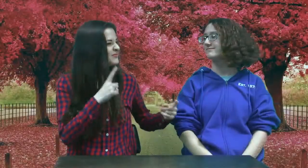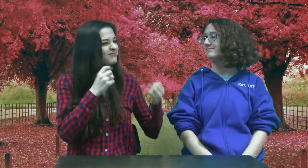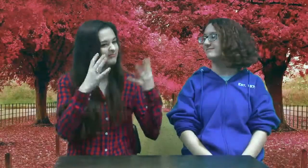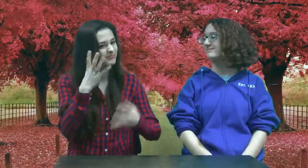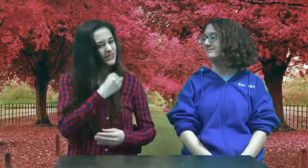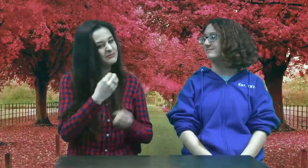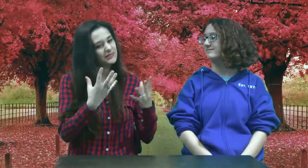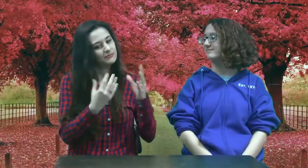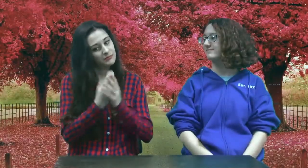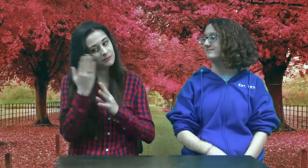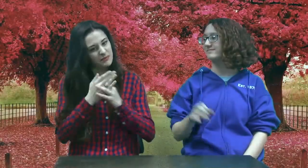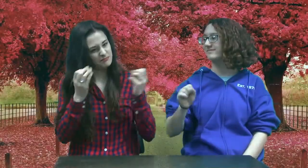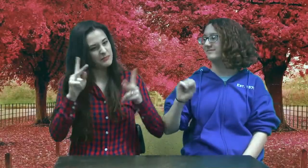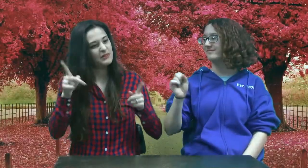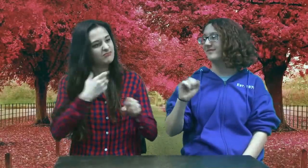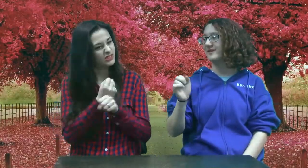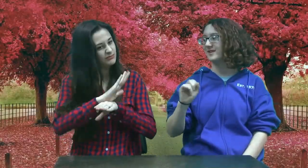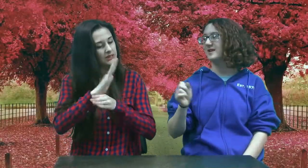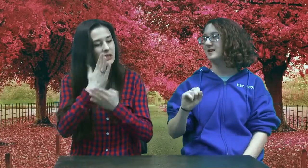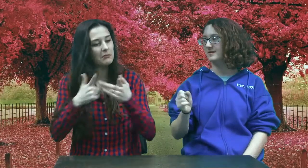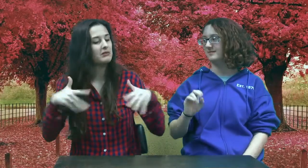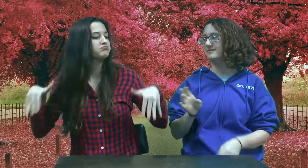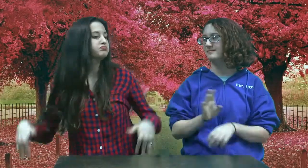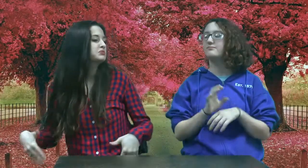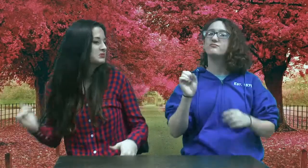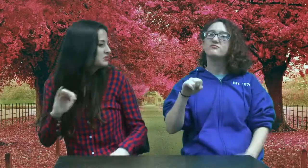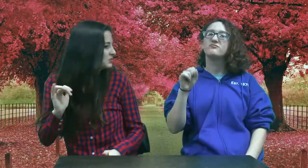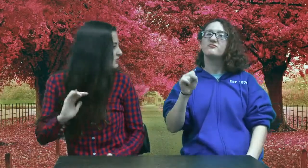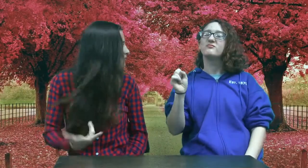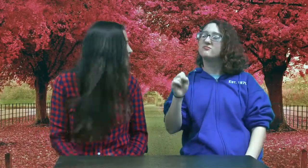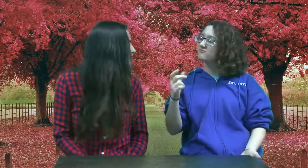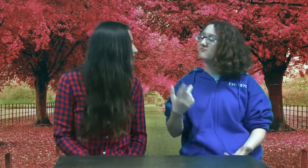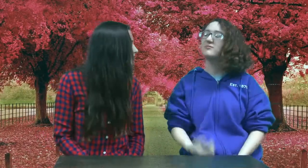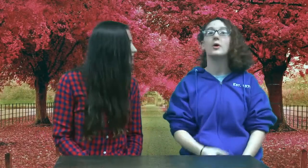Seems like people have all kinds of plans, but that many people seem ready to just relax.